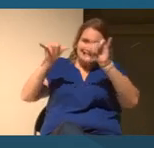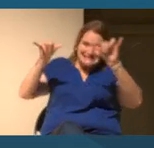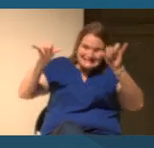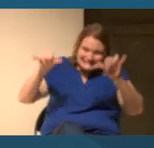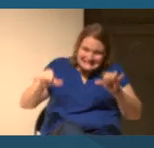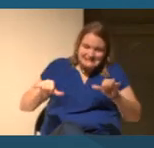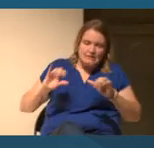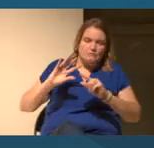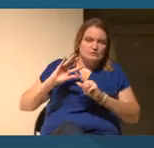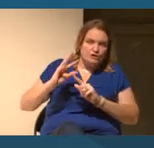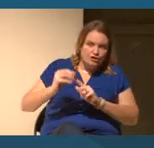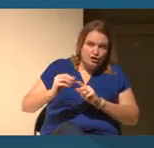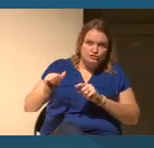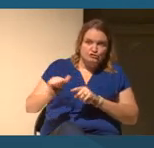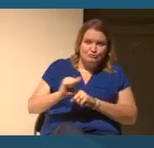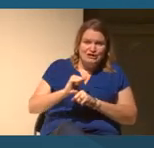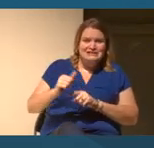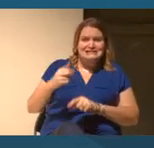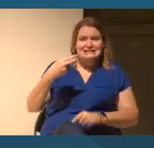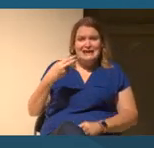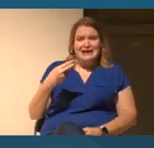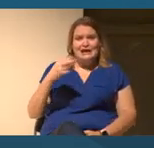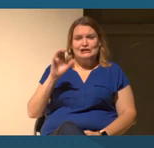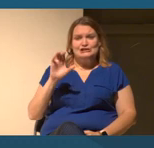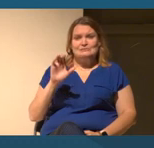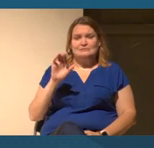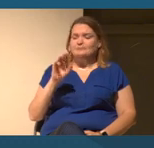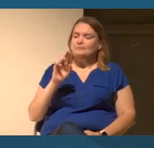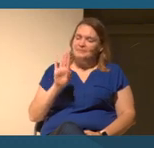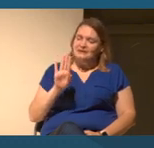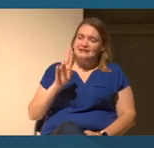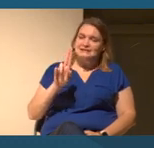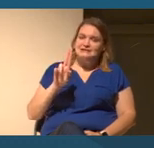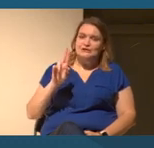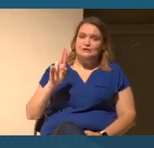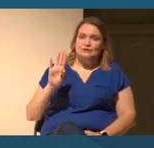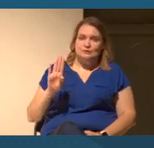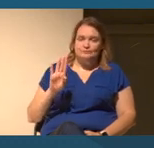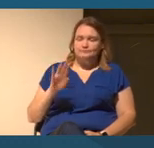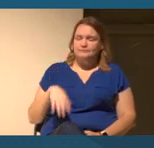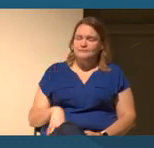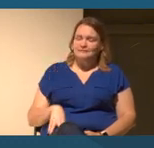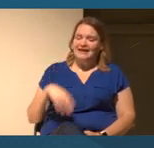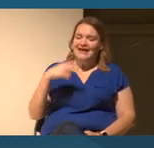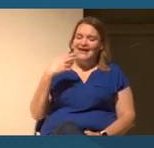I mean, HBCU's, historically black colleges and universities start as many of them start